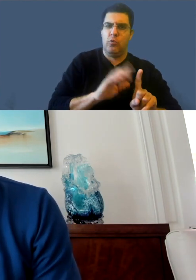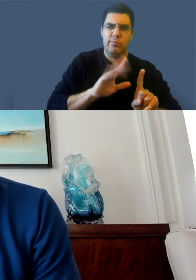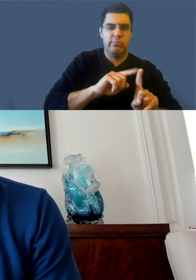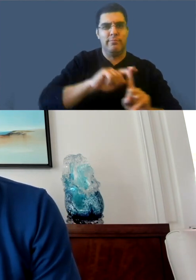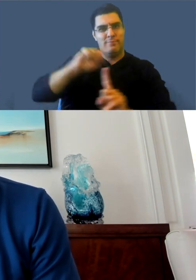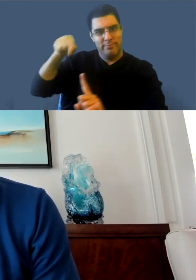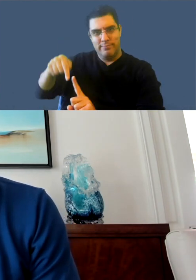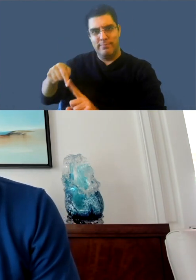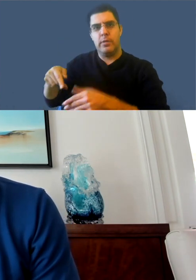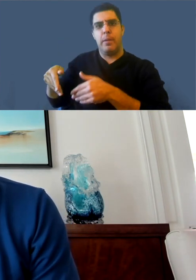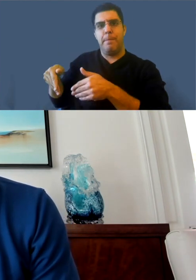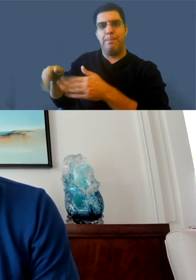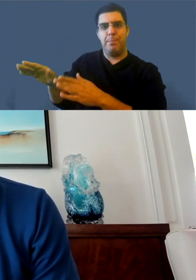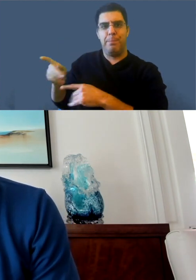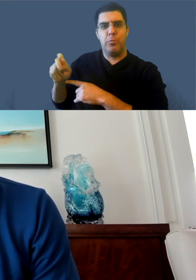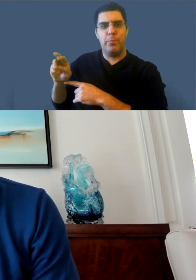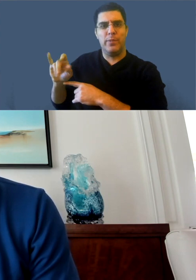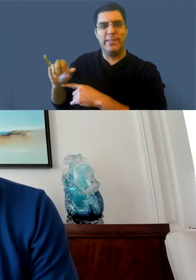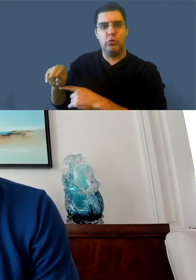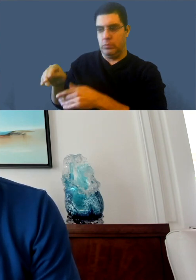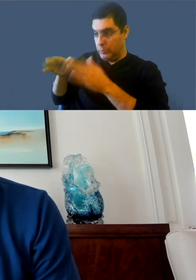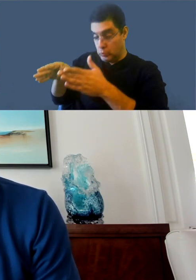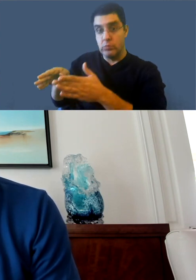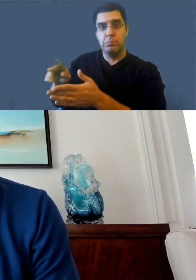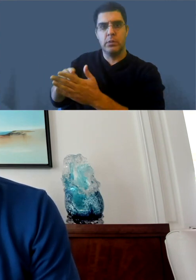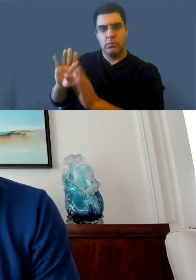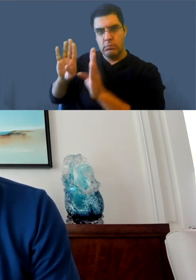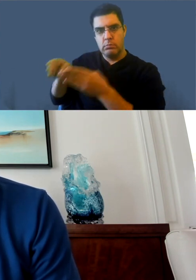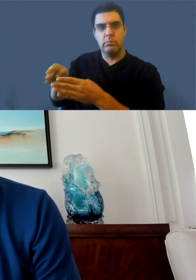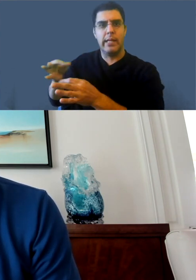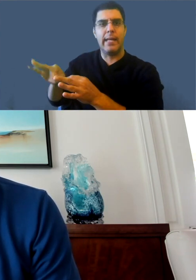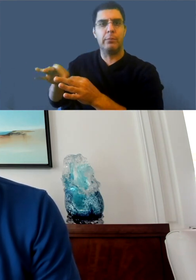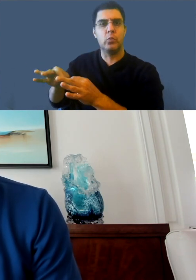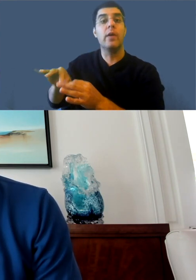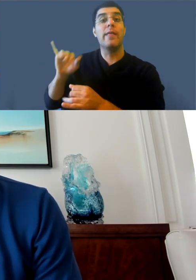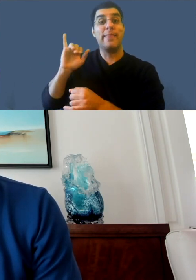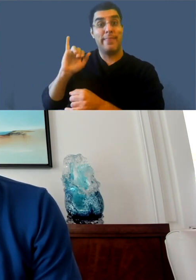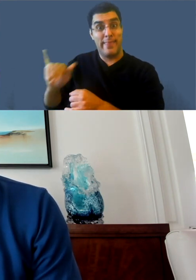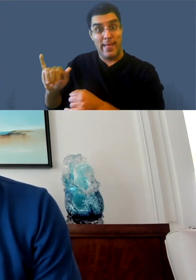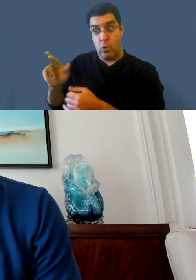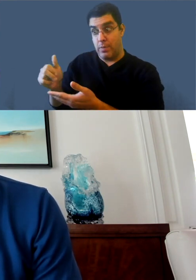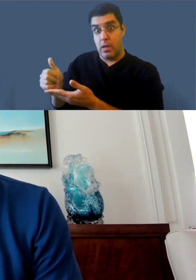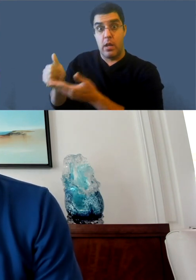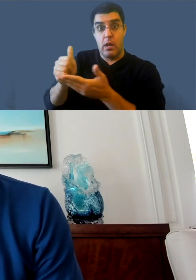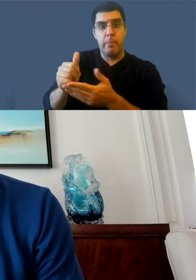we'll be able to really drive up the number of videos with captions and of course not down.